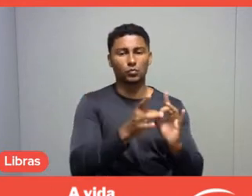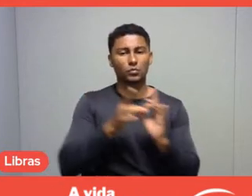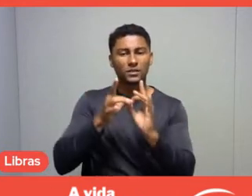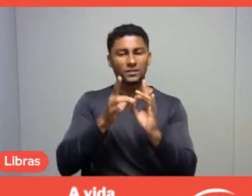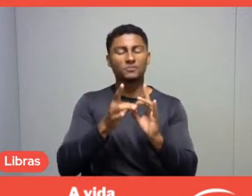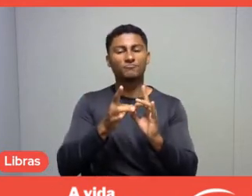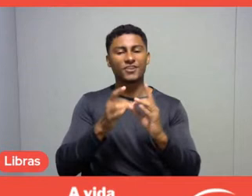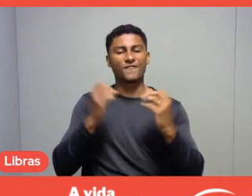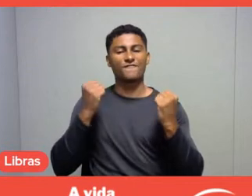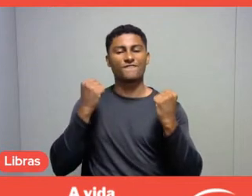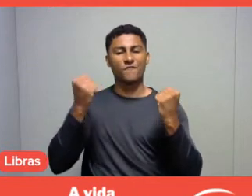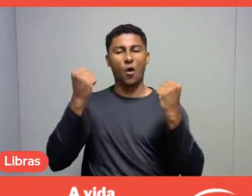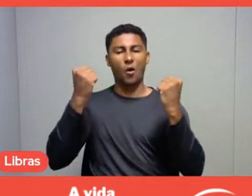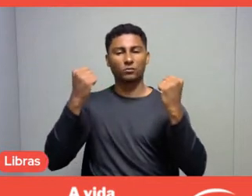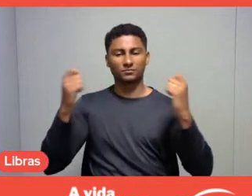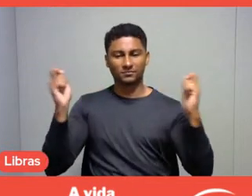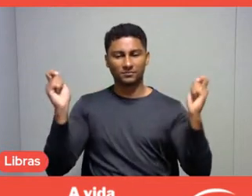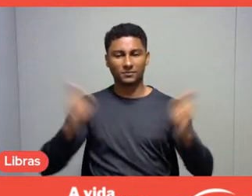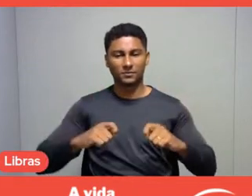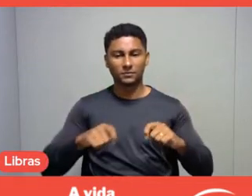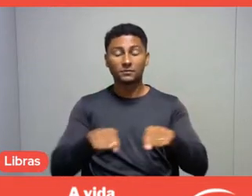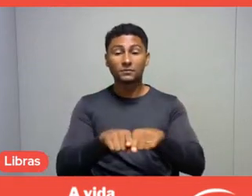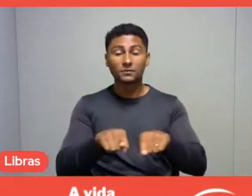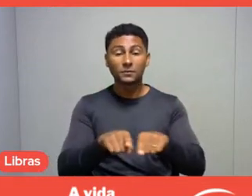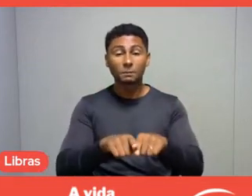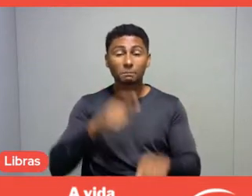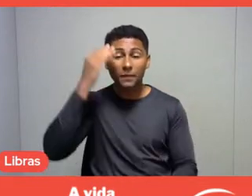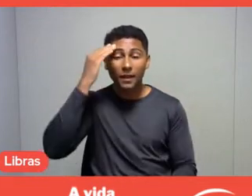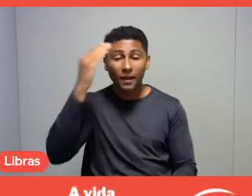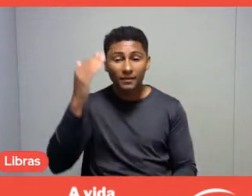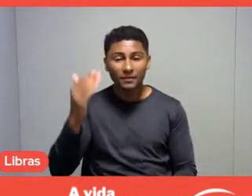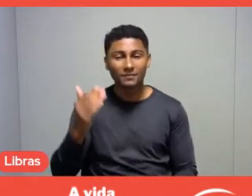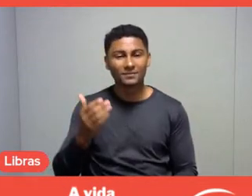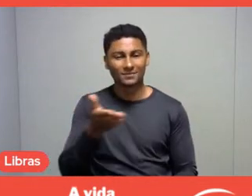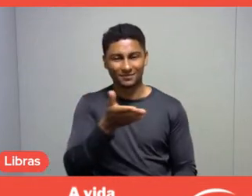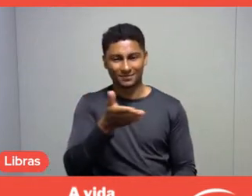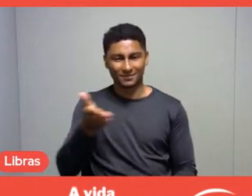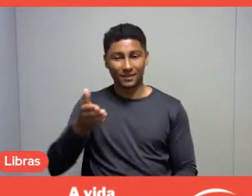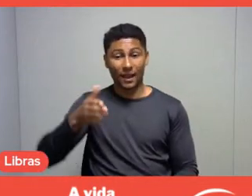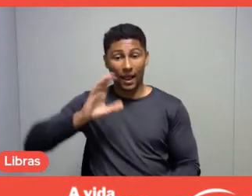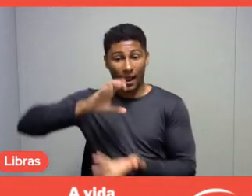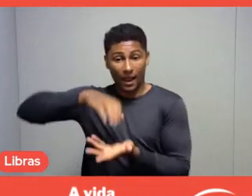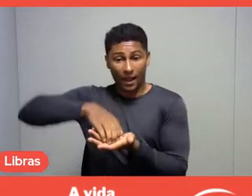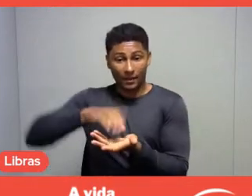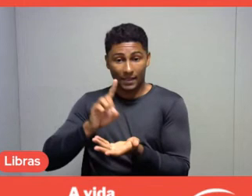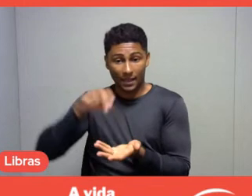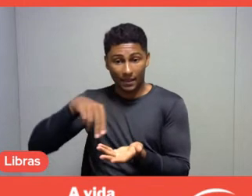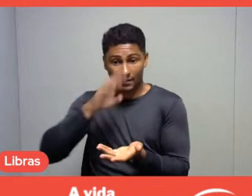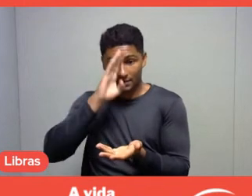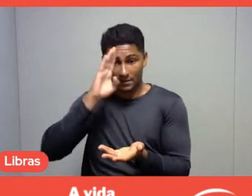And I also thank the other colleagues here at Sesc - National Department who are with us,